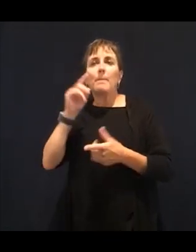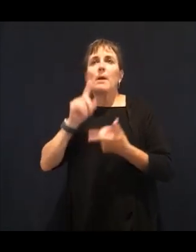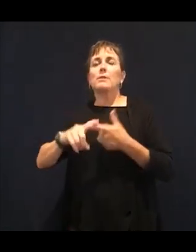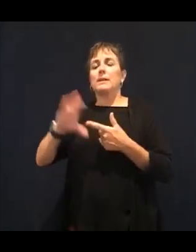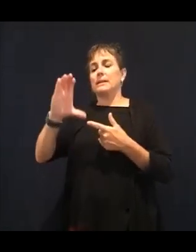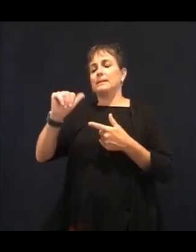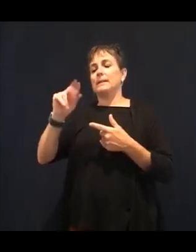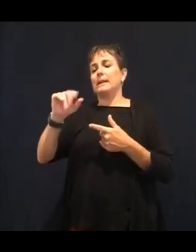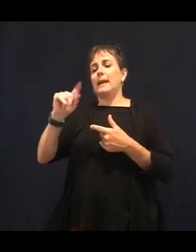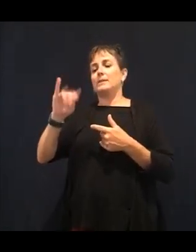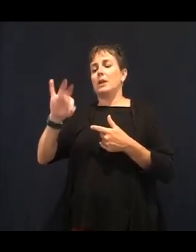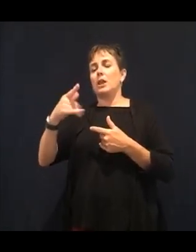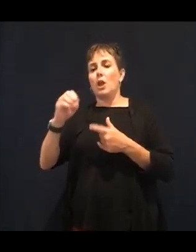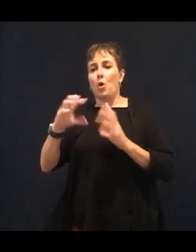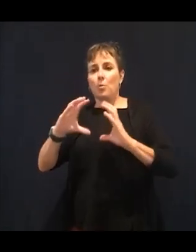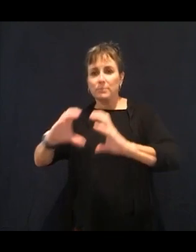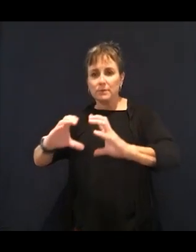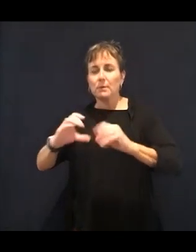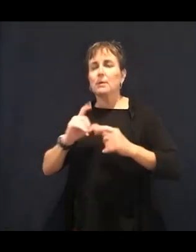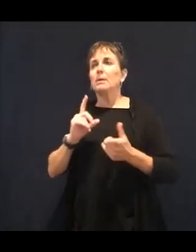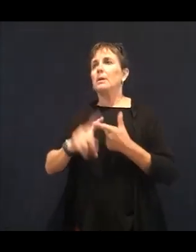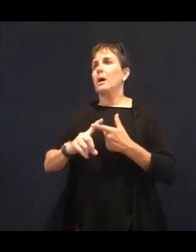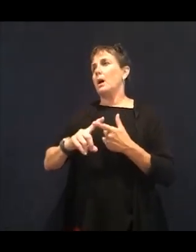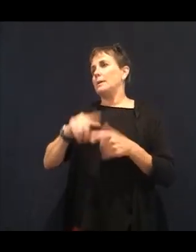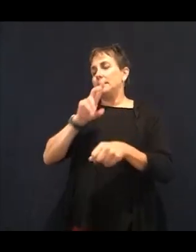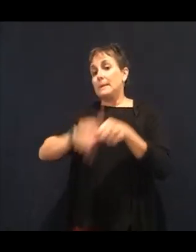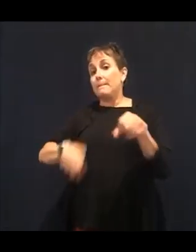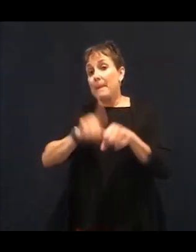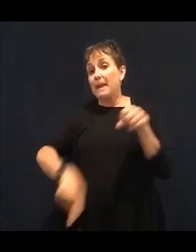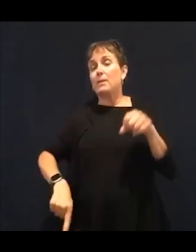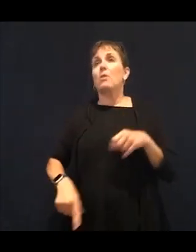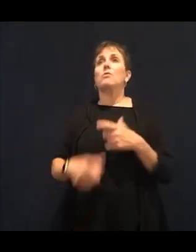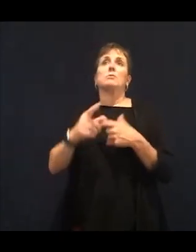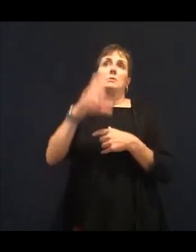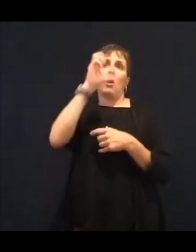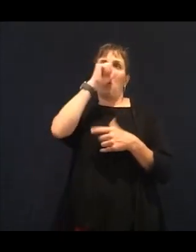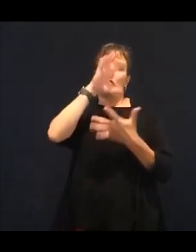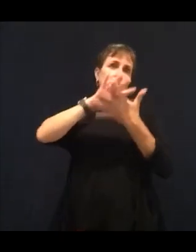need things like our Vitamin E. This is so important. These